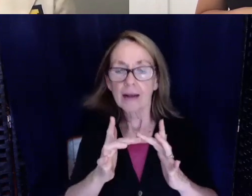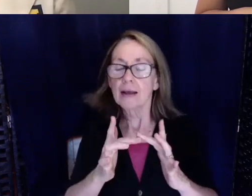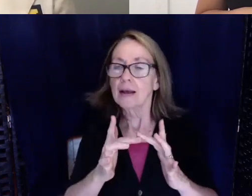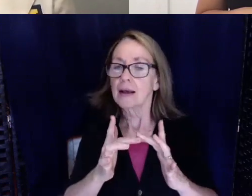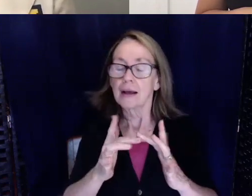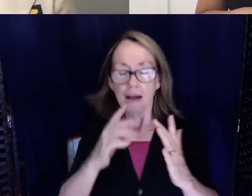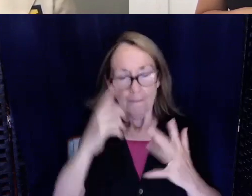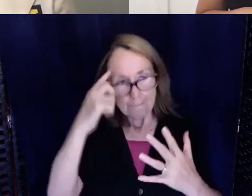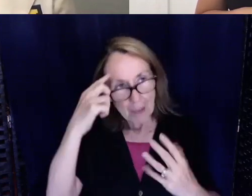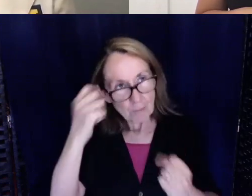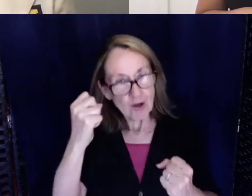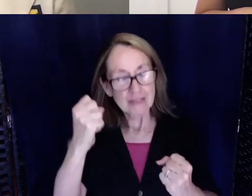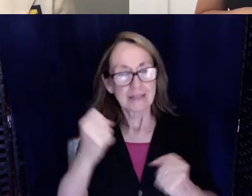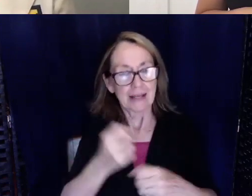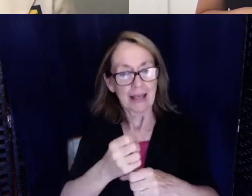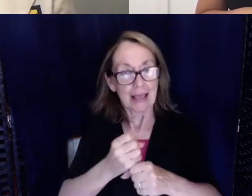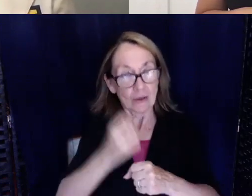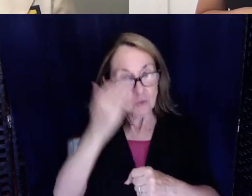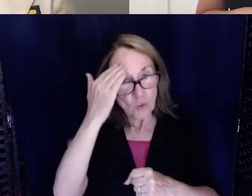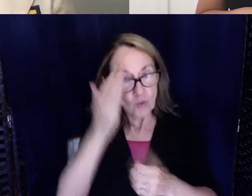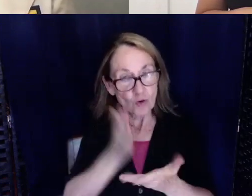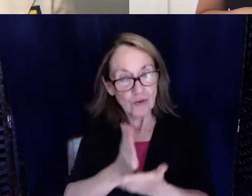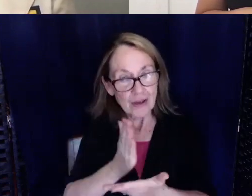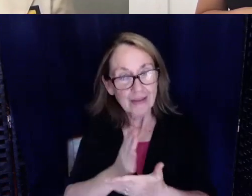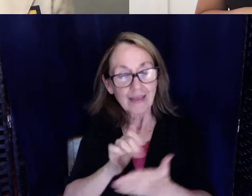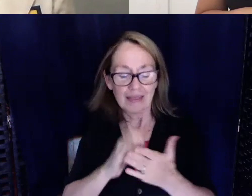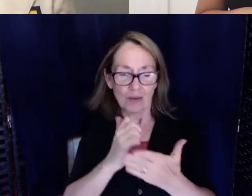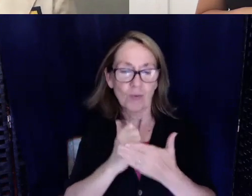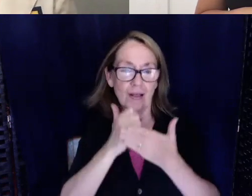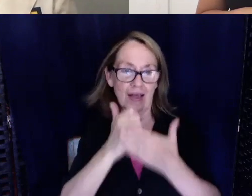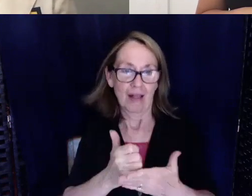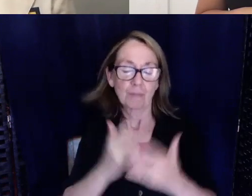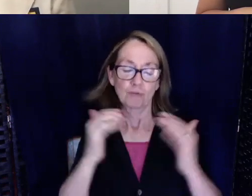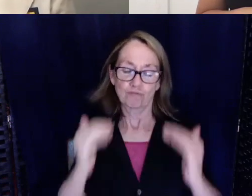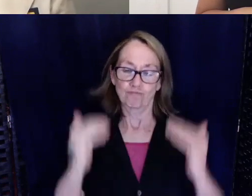Get to know it because that is what is going to help you get where you want to be.